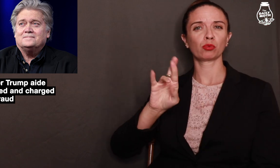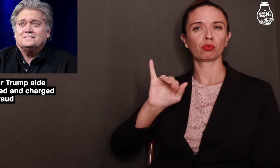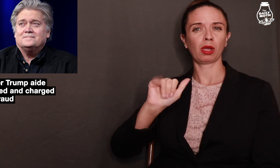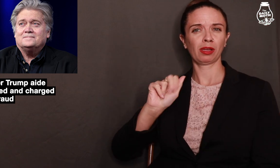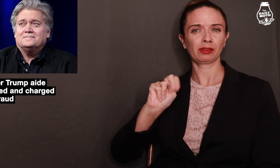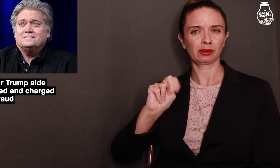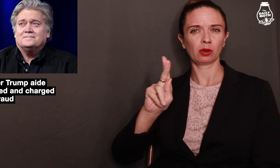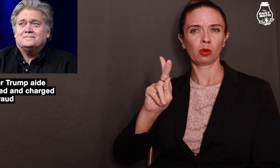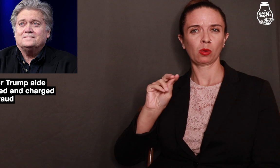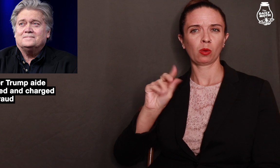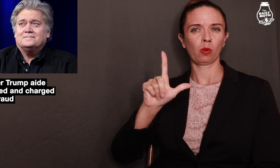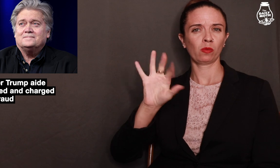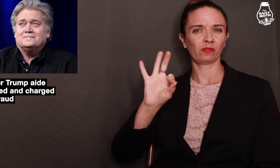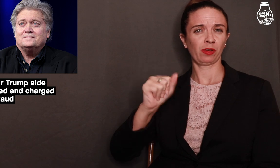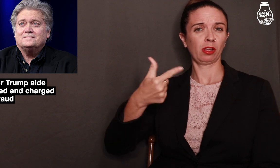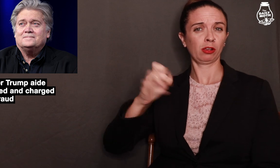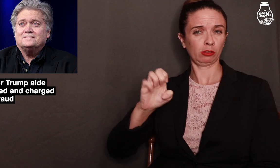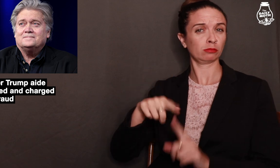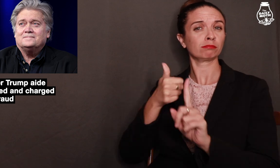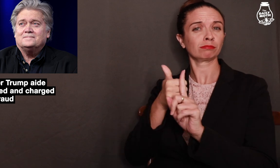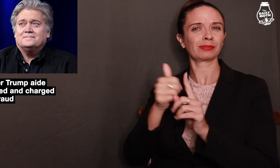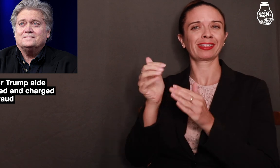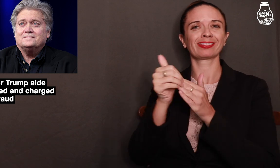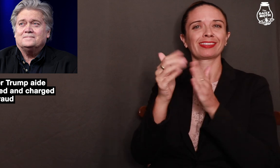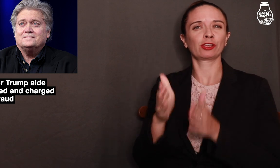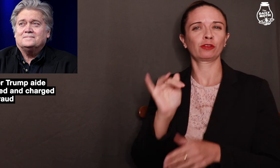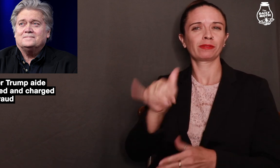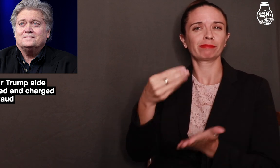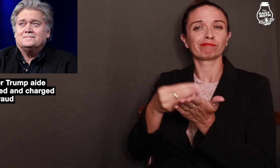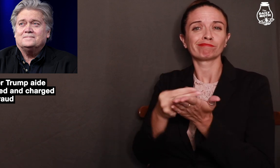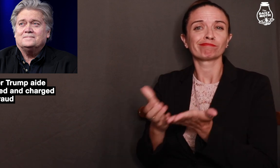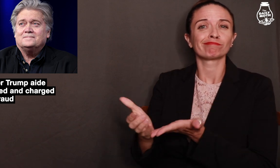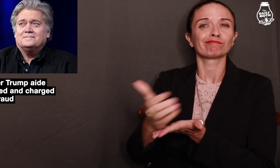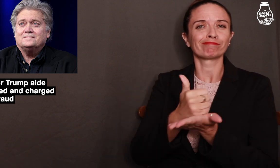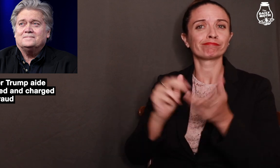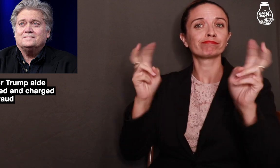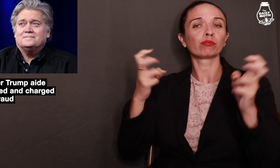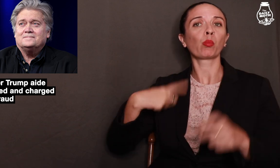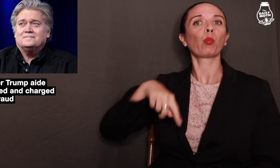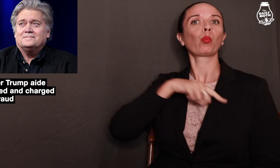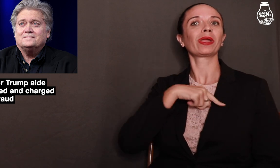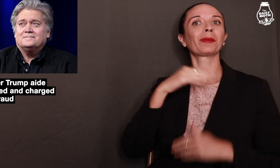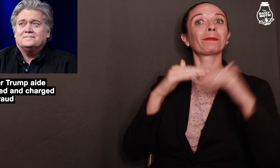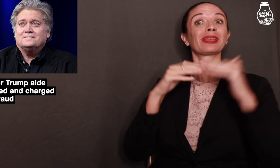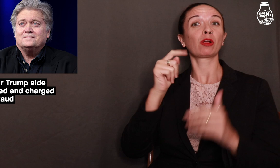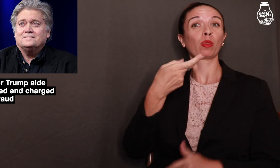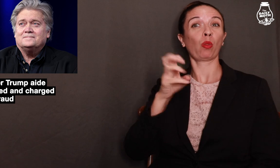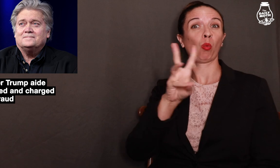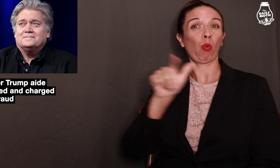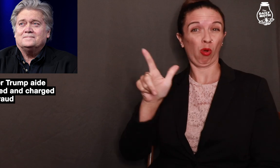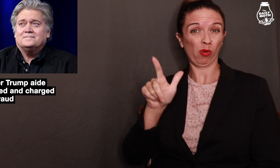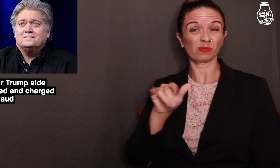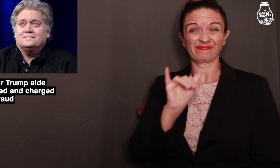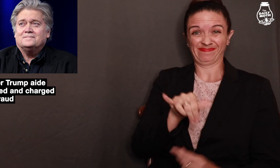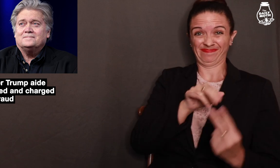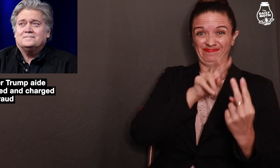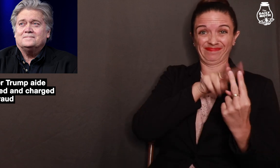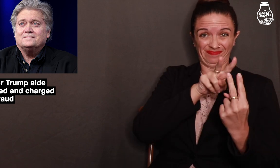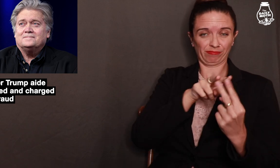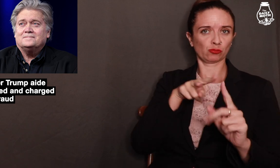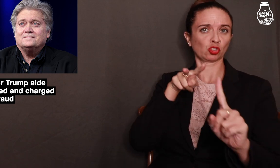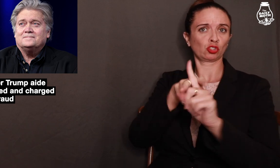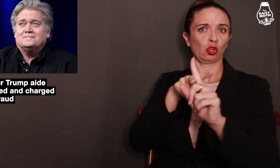Brian Kolfage, leader of the crowdfunded "We Build the Wall",